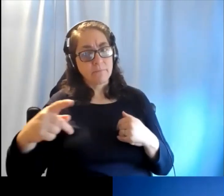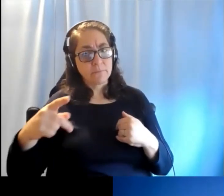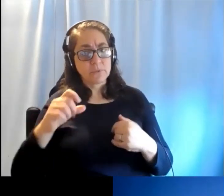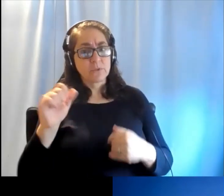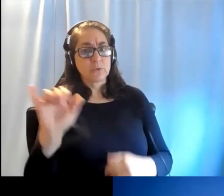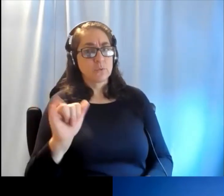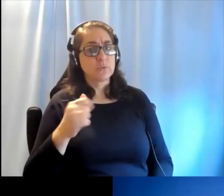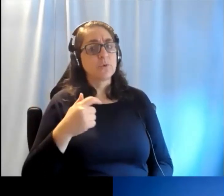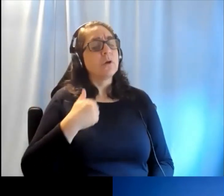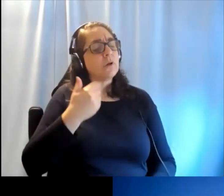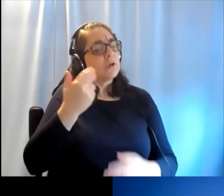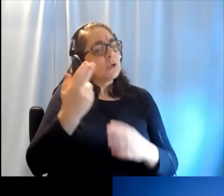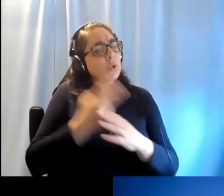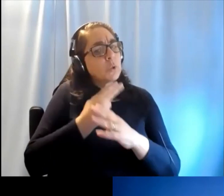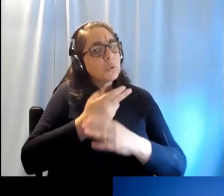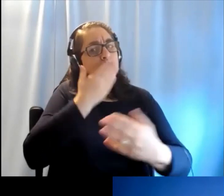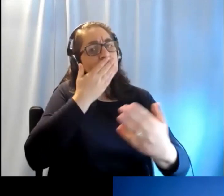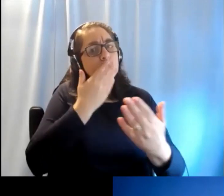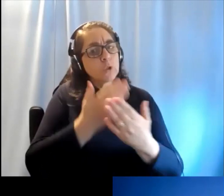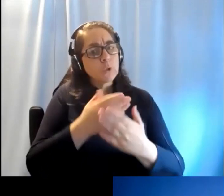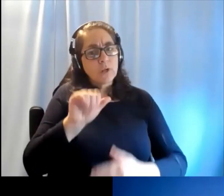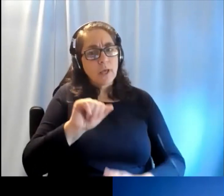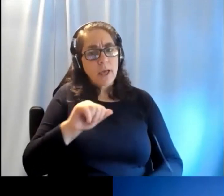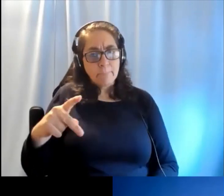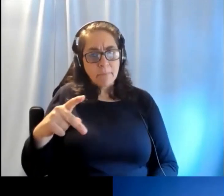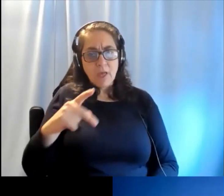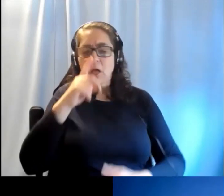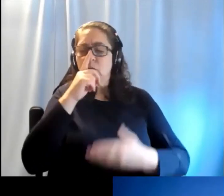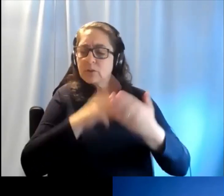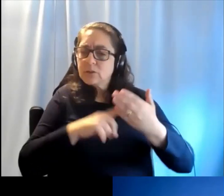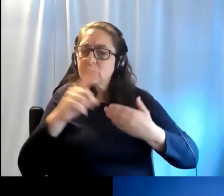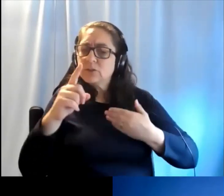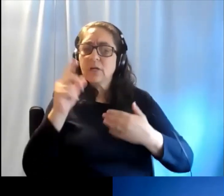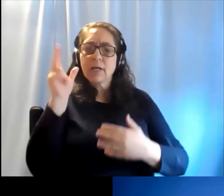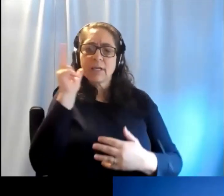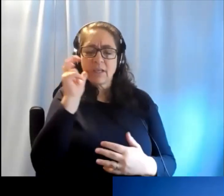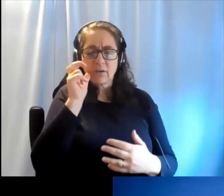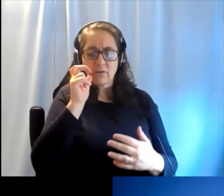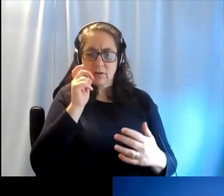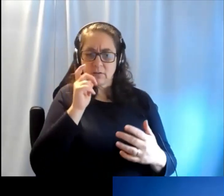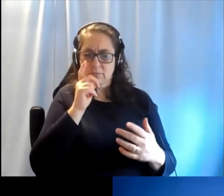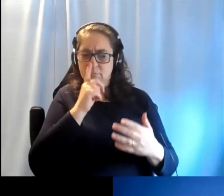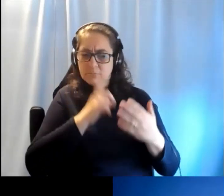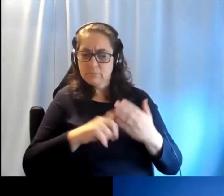So use a good app which is a validated app and check your hearing.